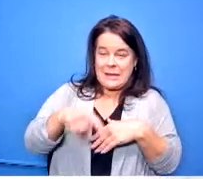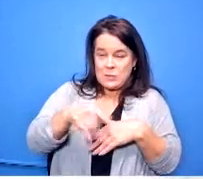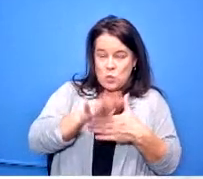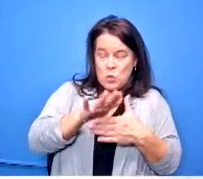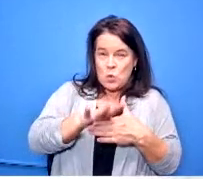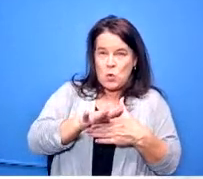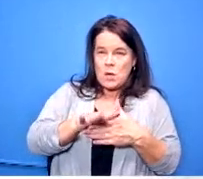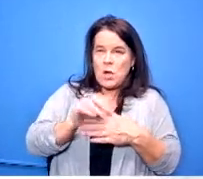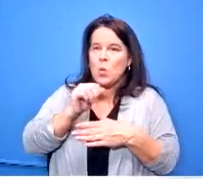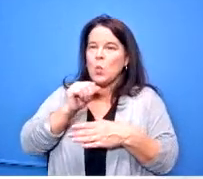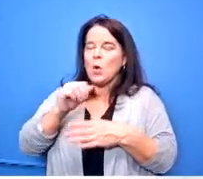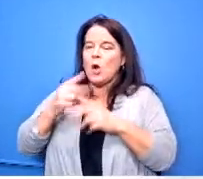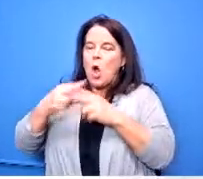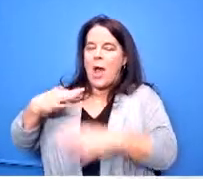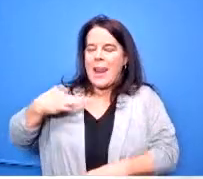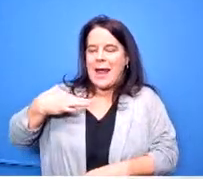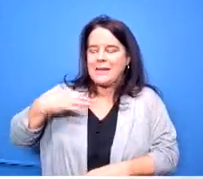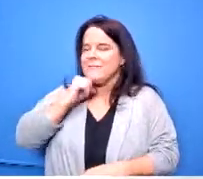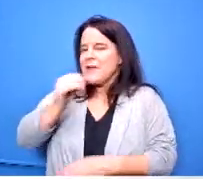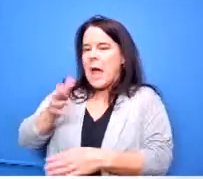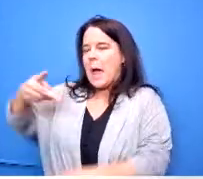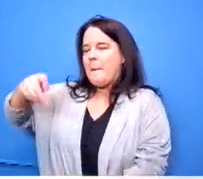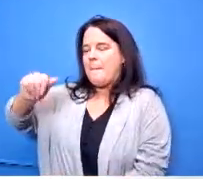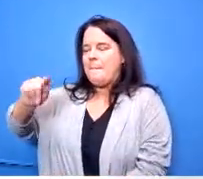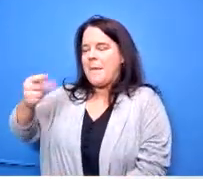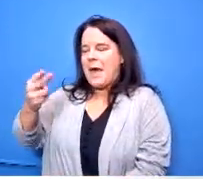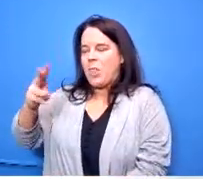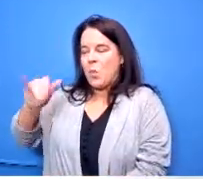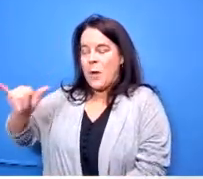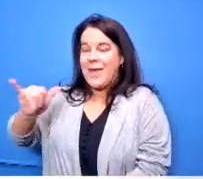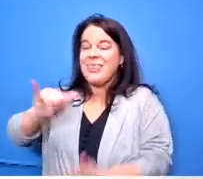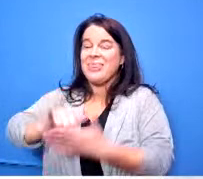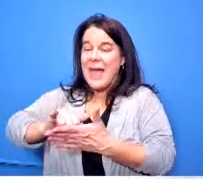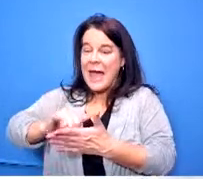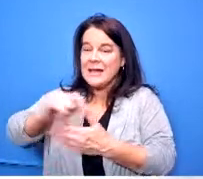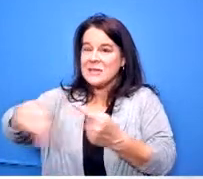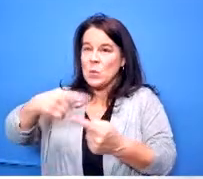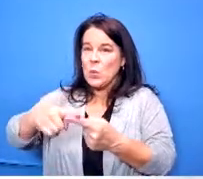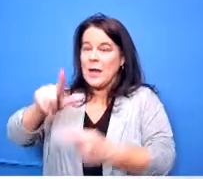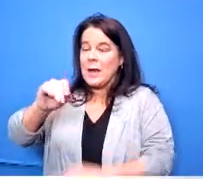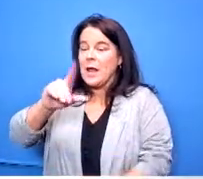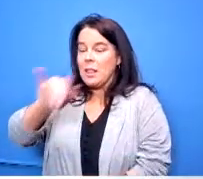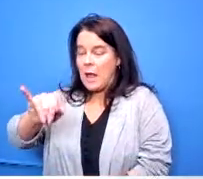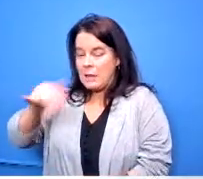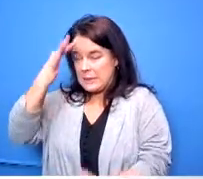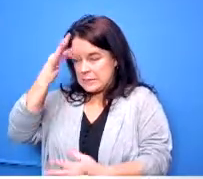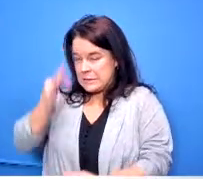and so that was when dr lawley made the decision to move those programs to one building which is